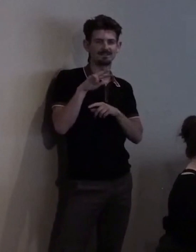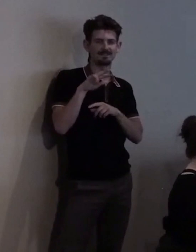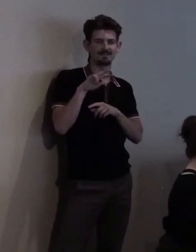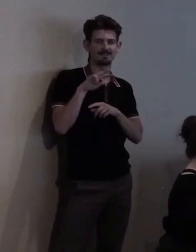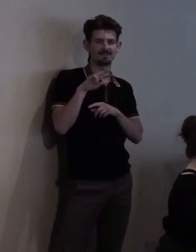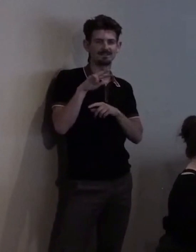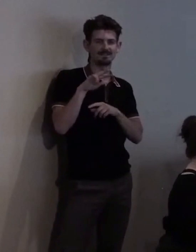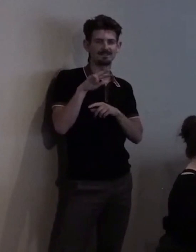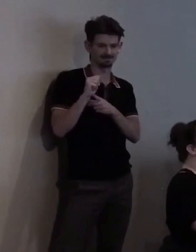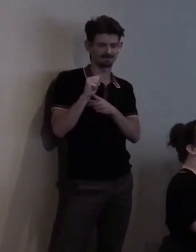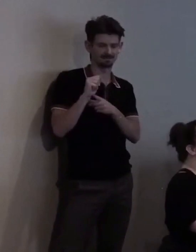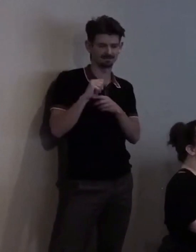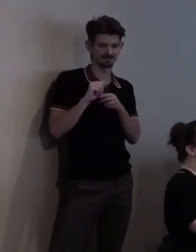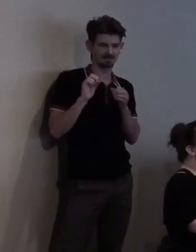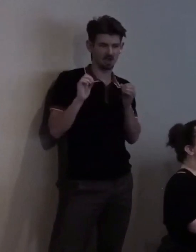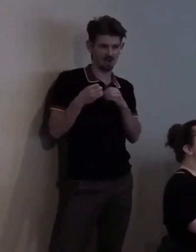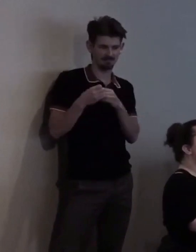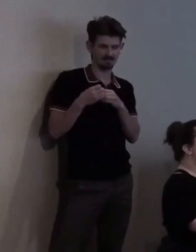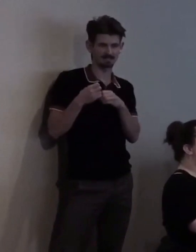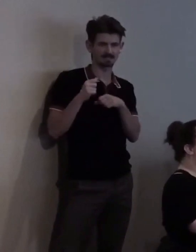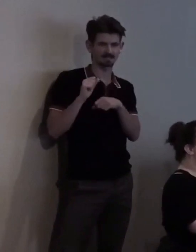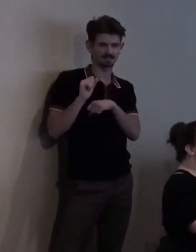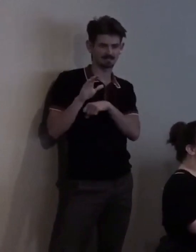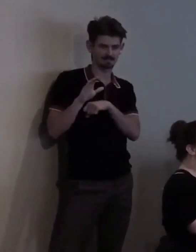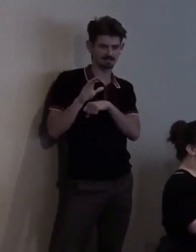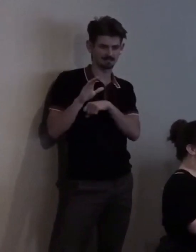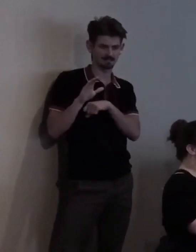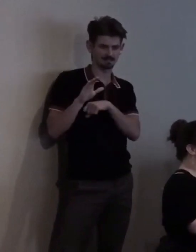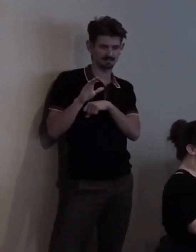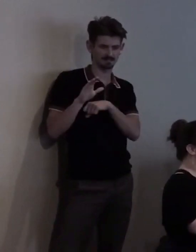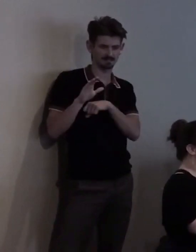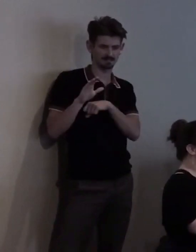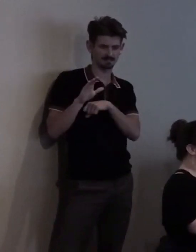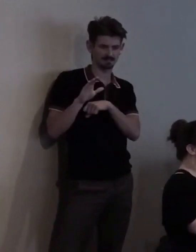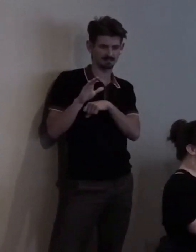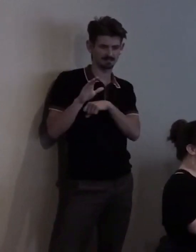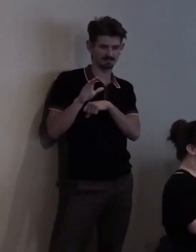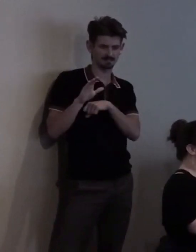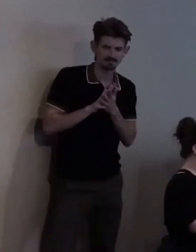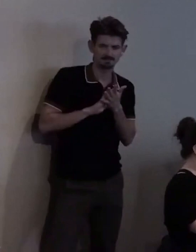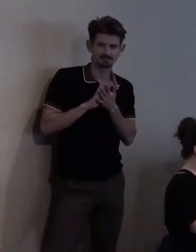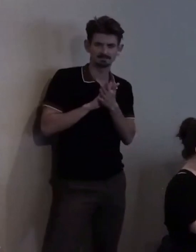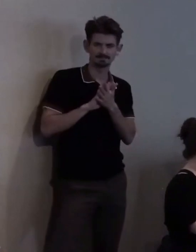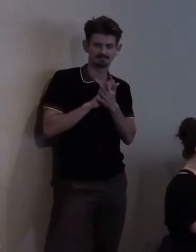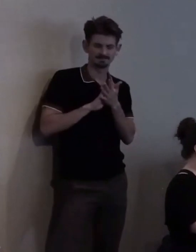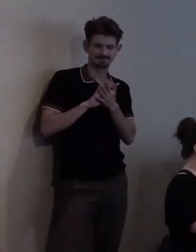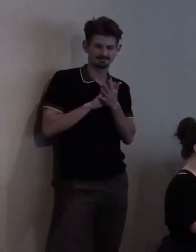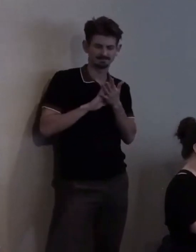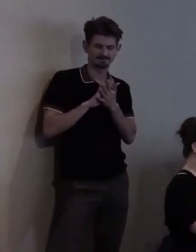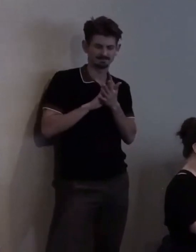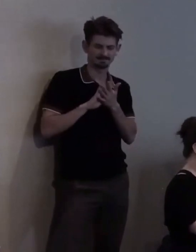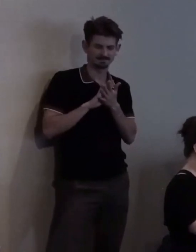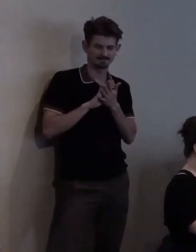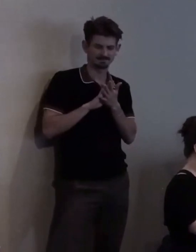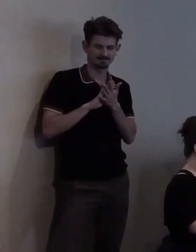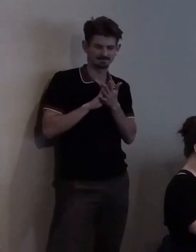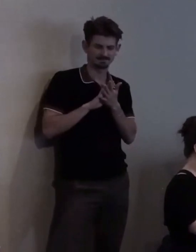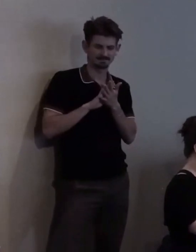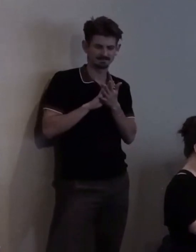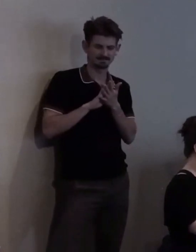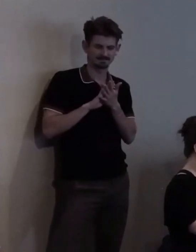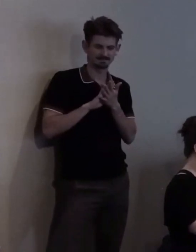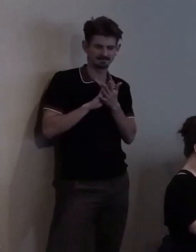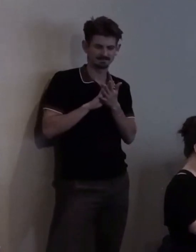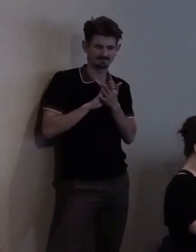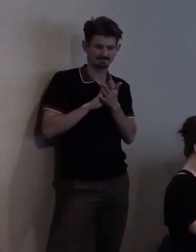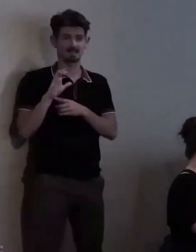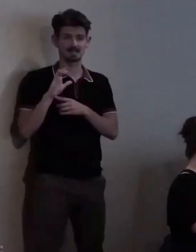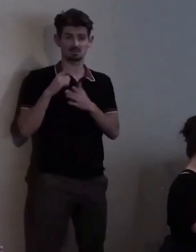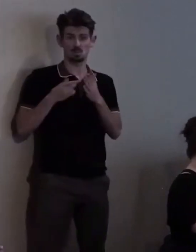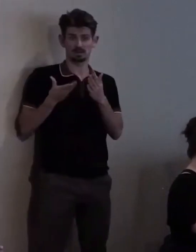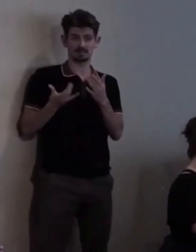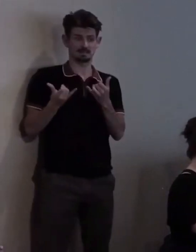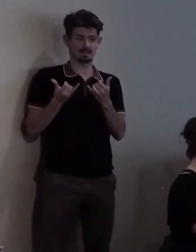Uhm... And much of what CCDC is today, is because of the foundation that Christina helped build.